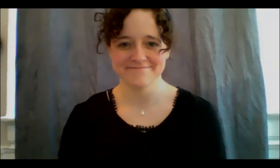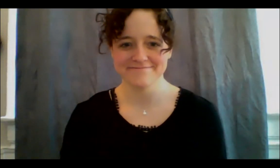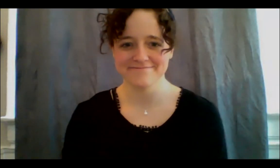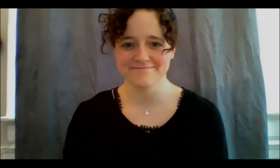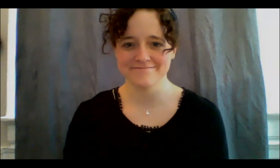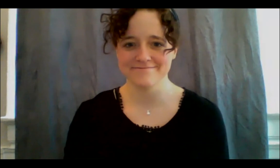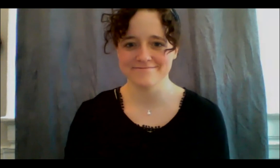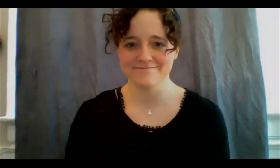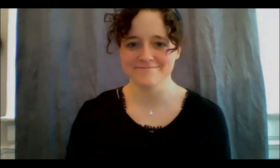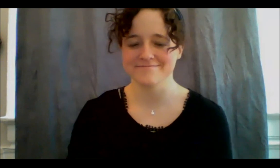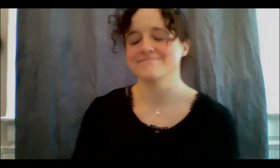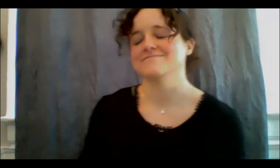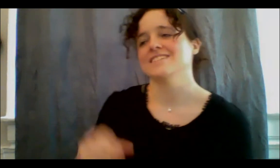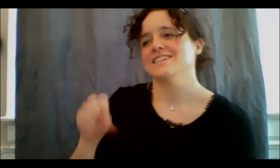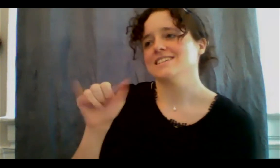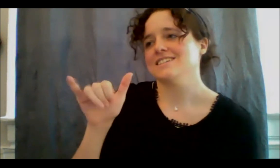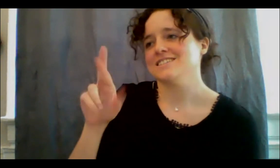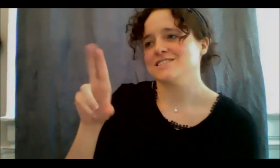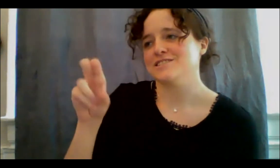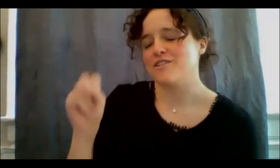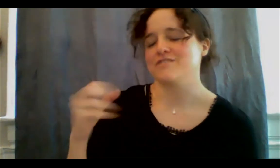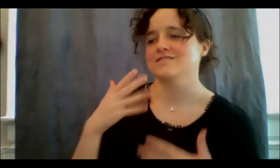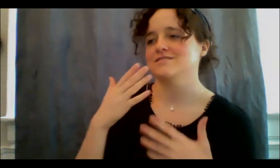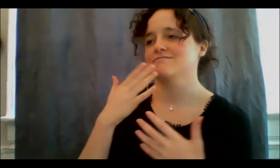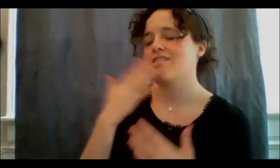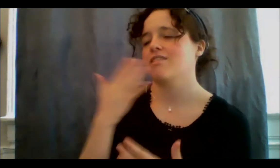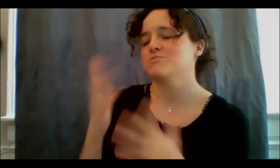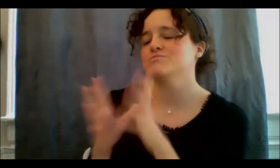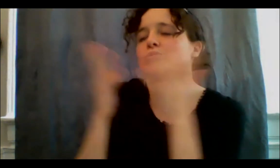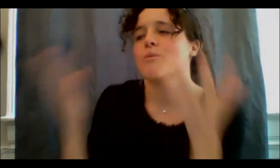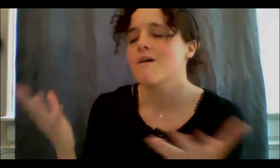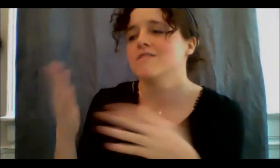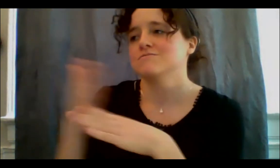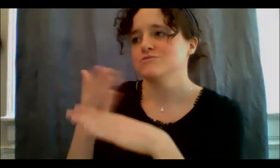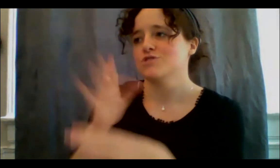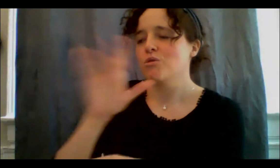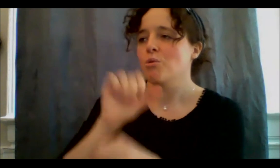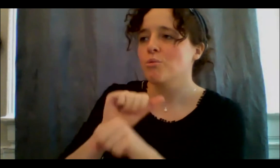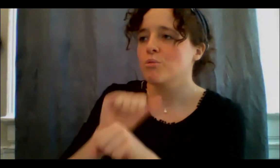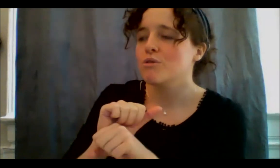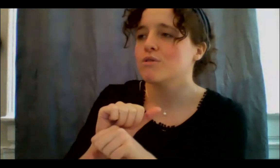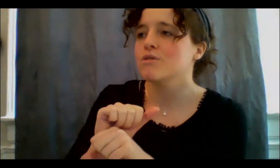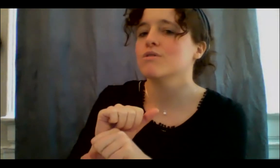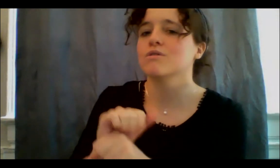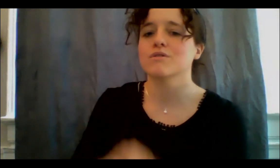Syrus, thank you very much for sharing your work, and the inspiration that comes